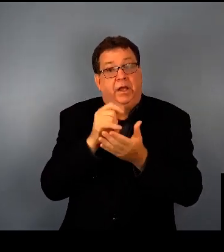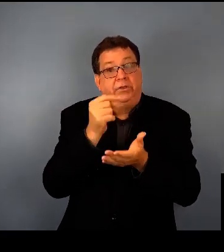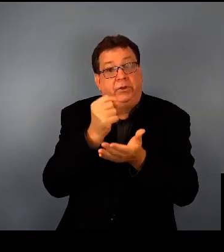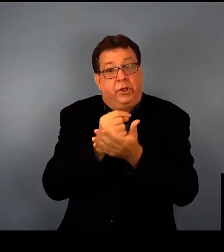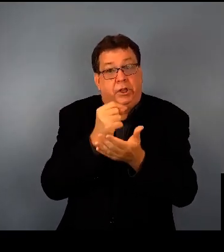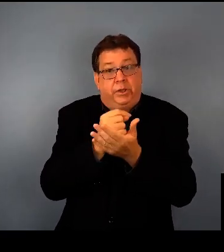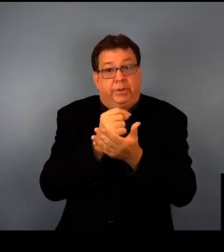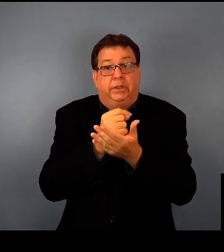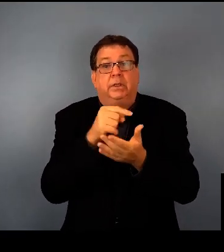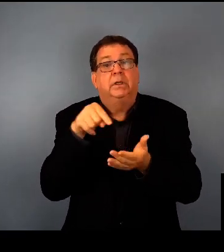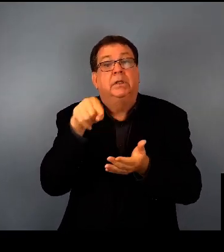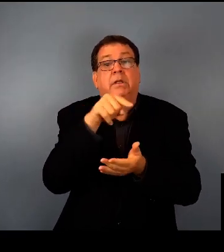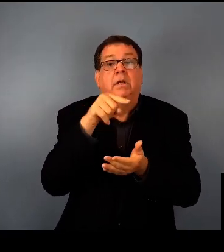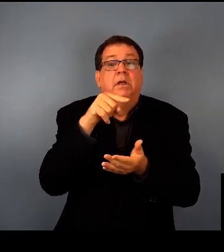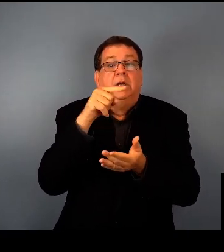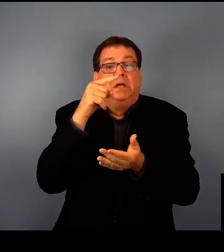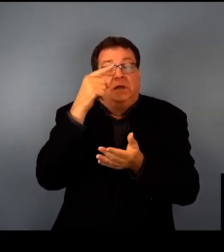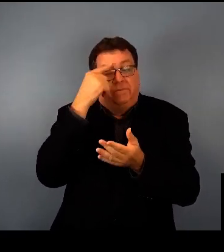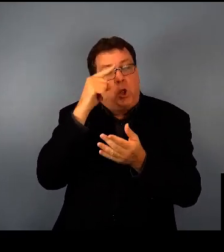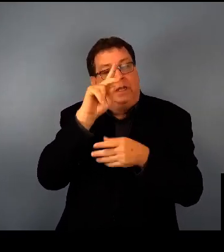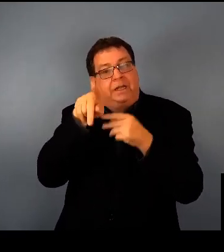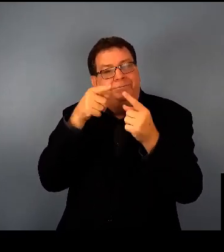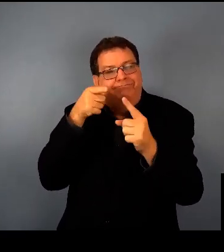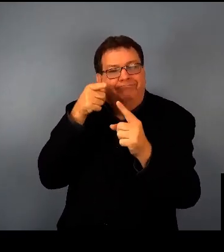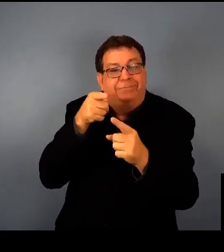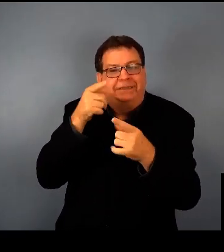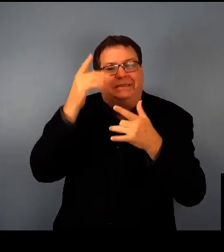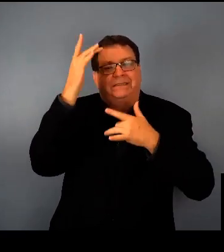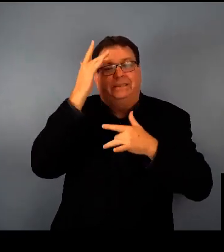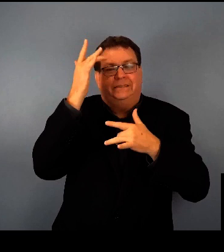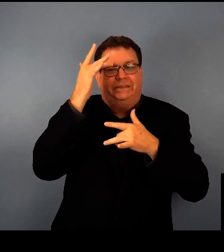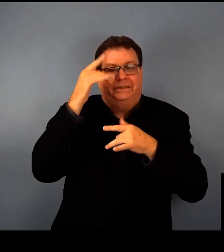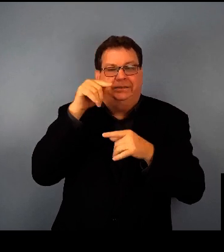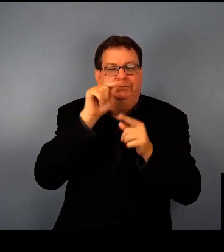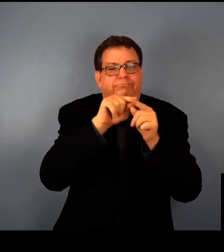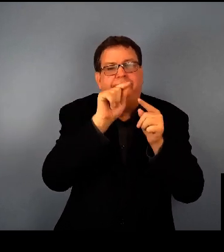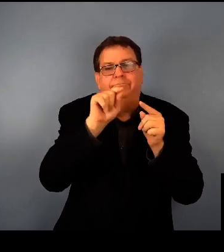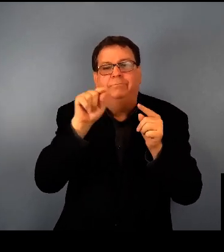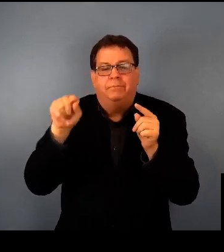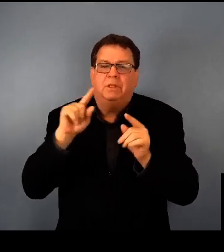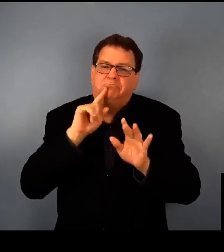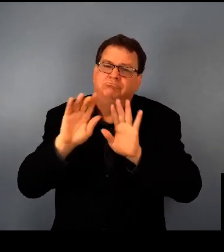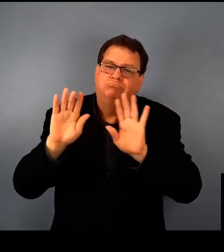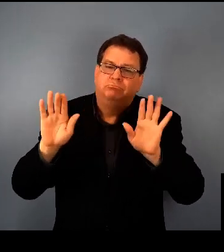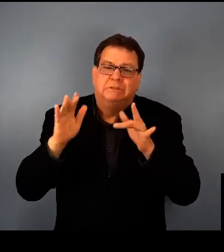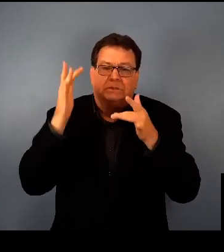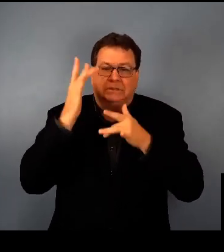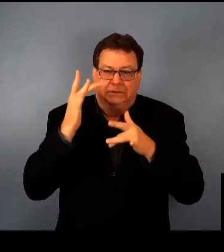And the therapeutic approach that's chosen for a particular type of disease or a particular type of gene is going